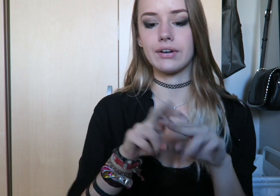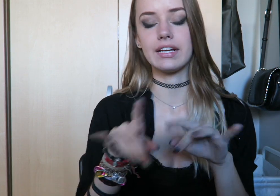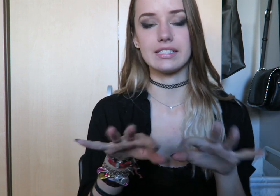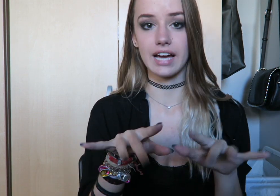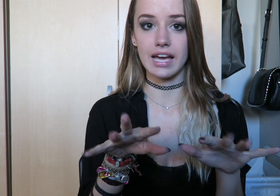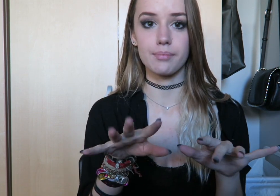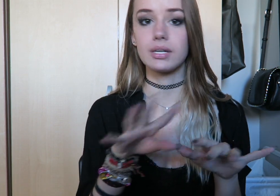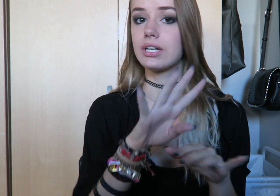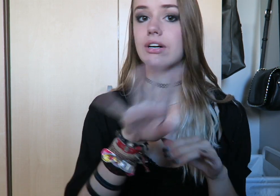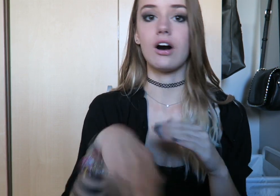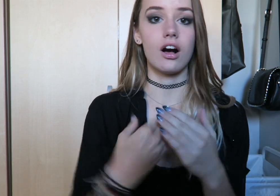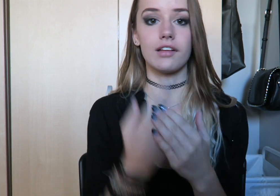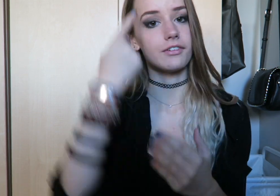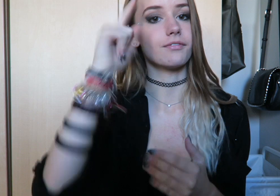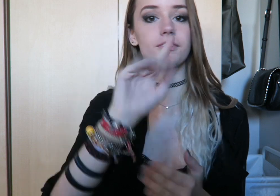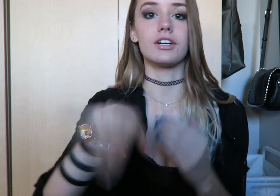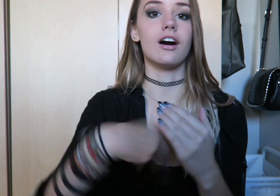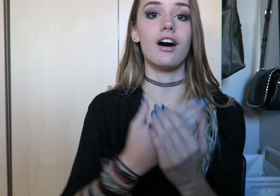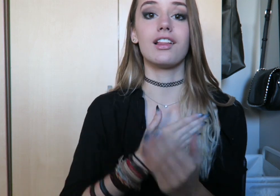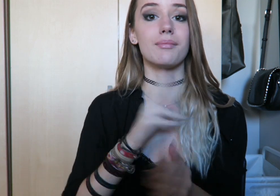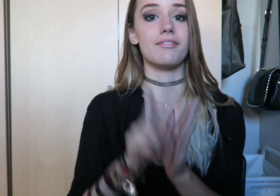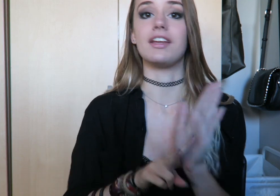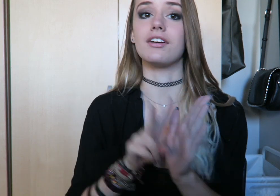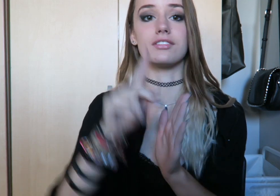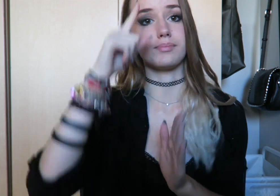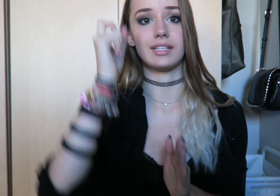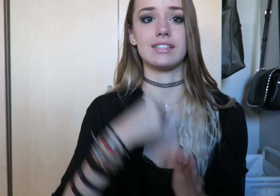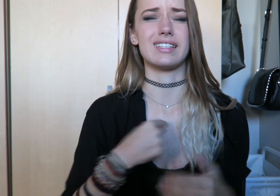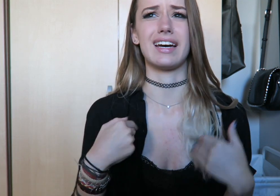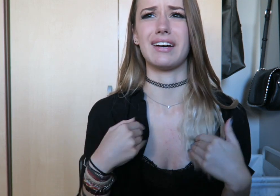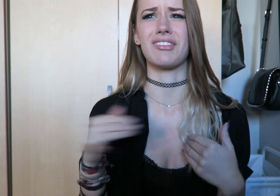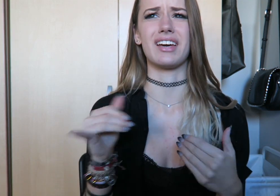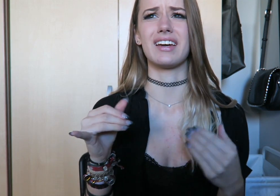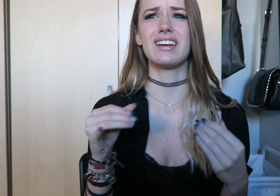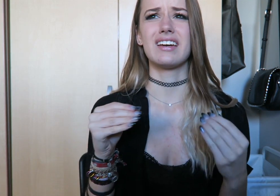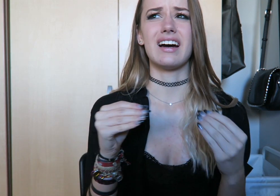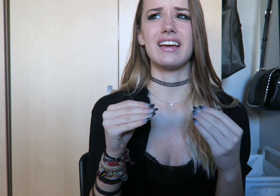and type all of them for all of my videos because I have